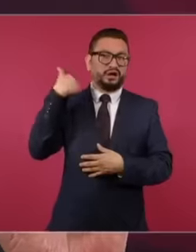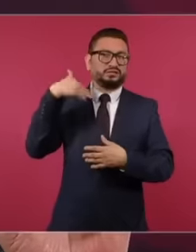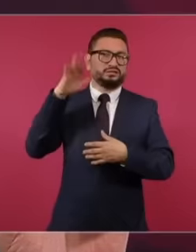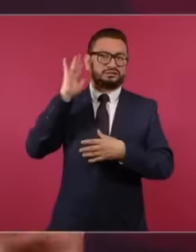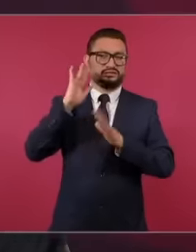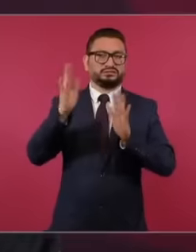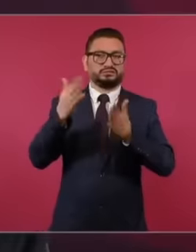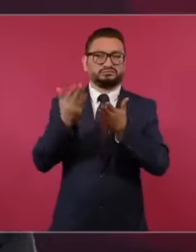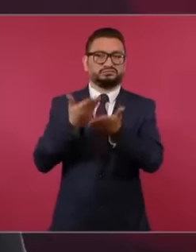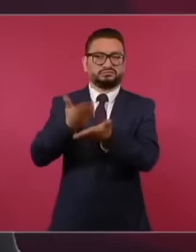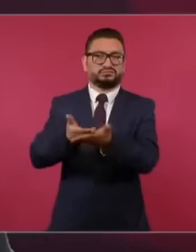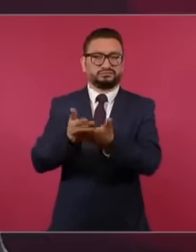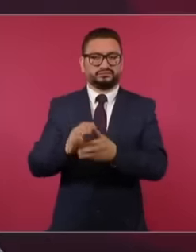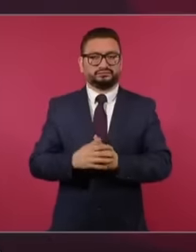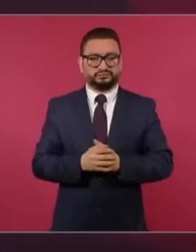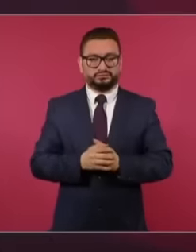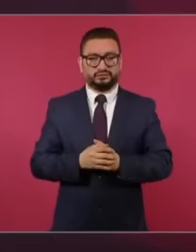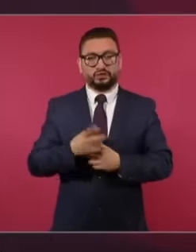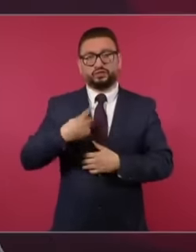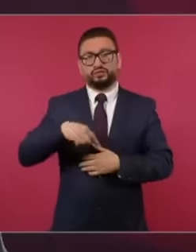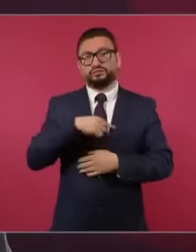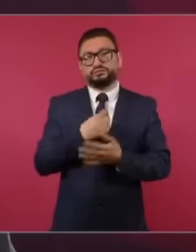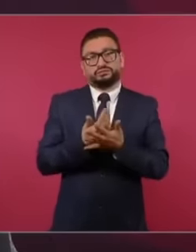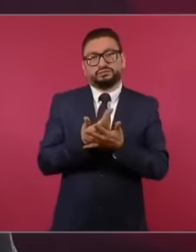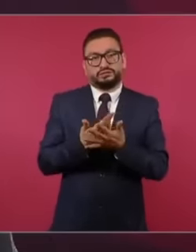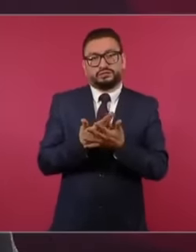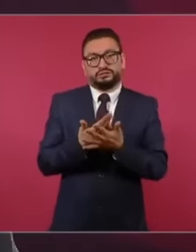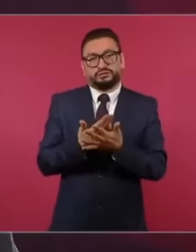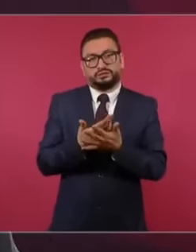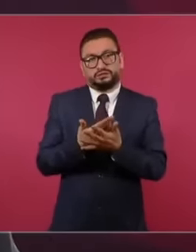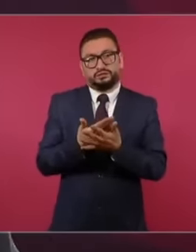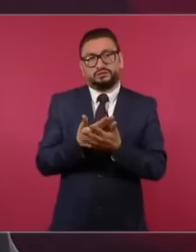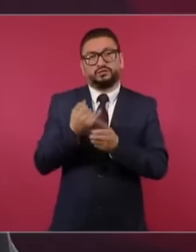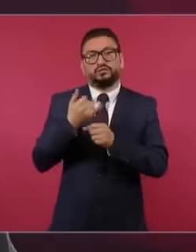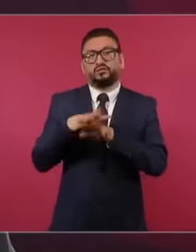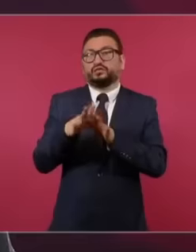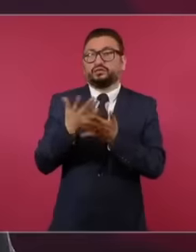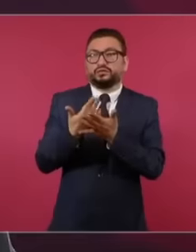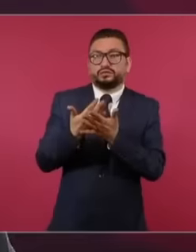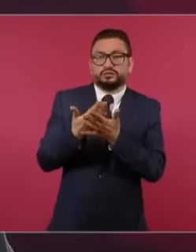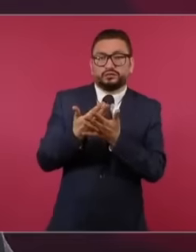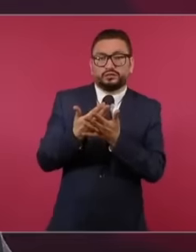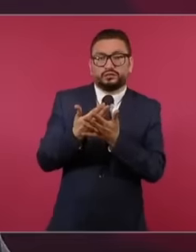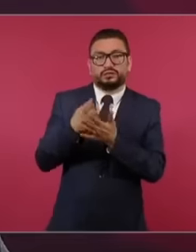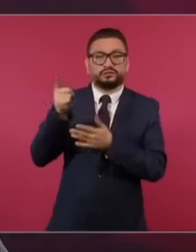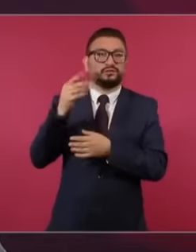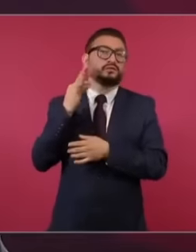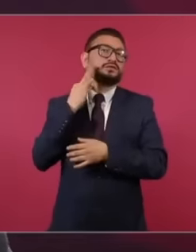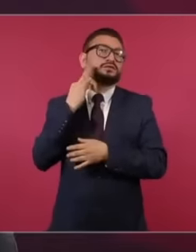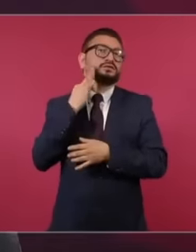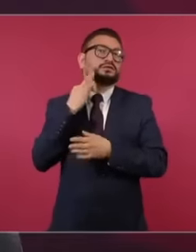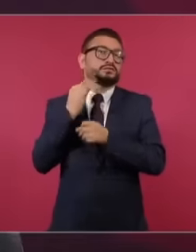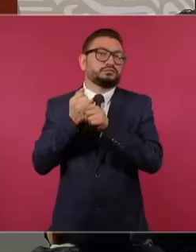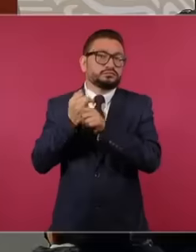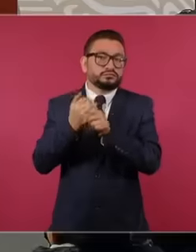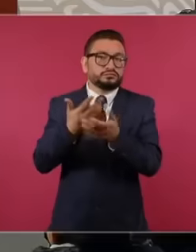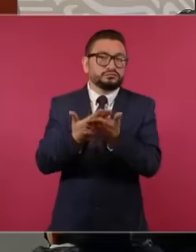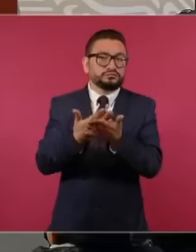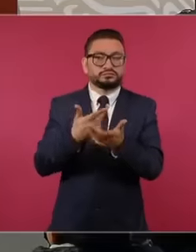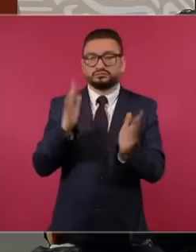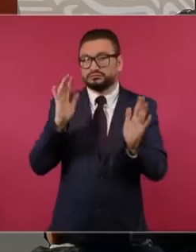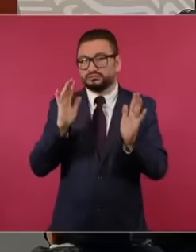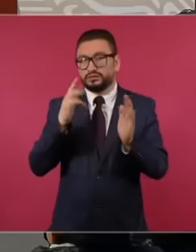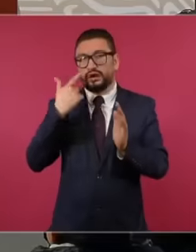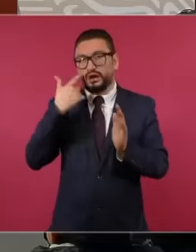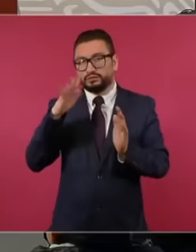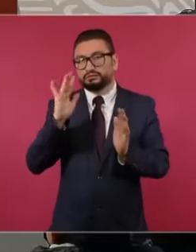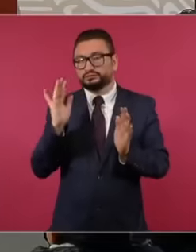presented for some time. Well, we are waiting for news from the prosecutor's office, let's go. Let's see